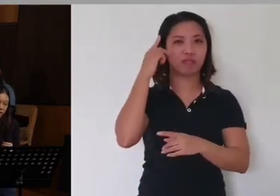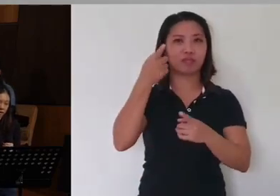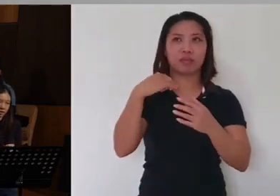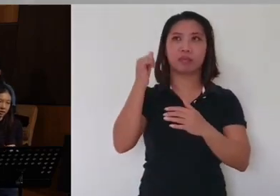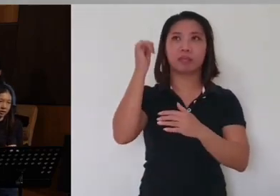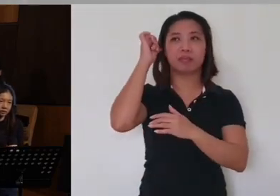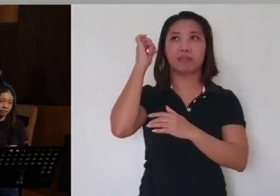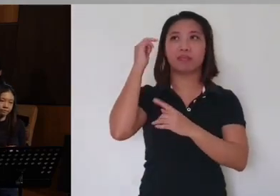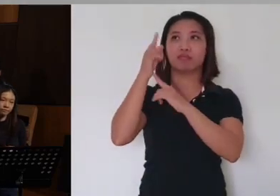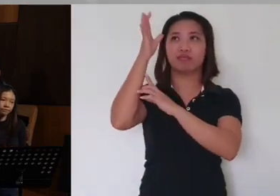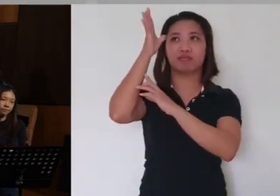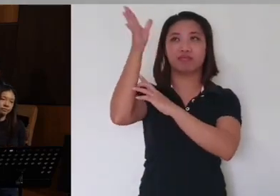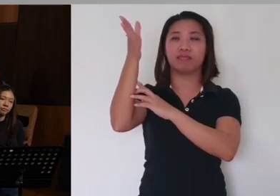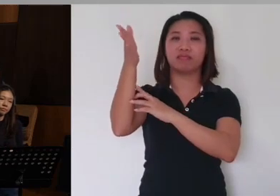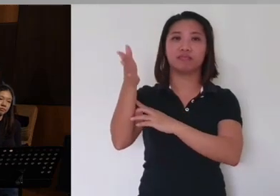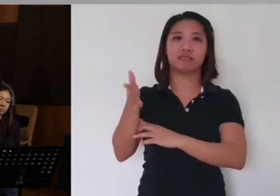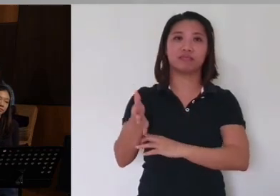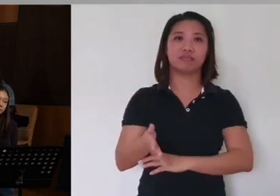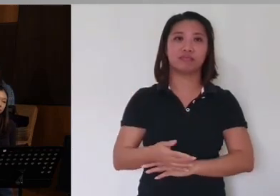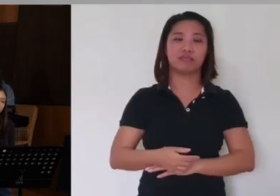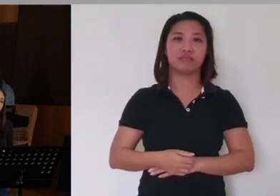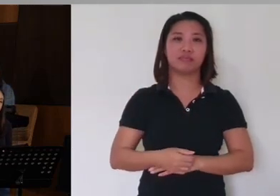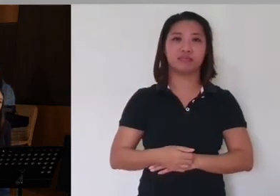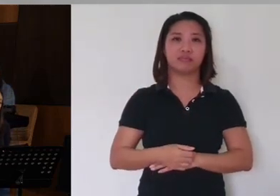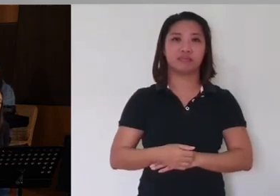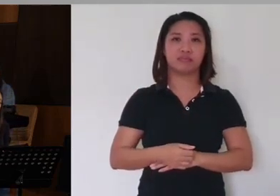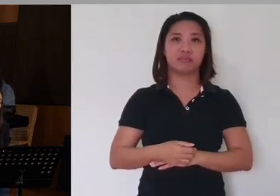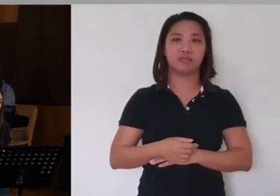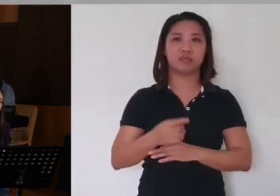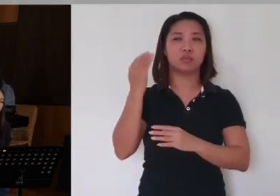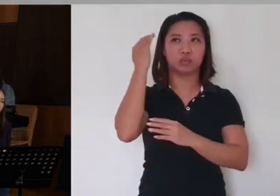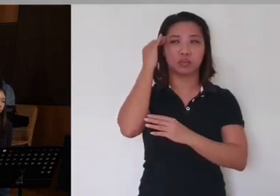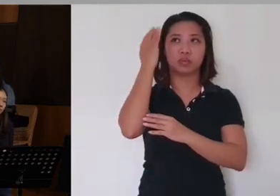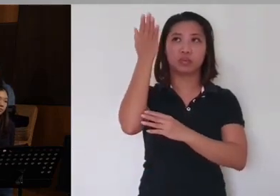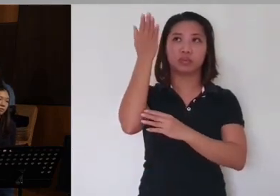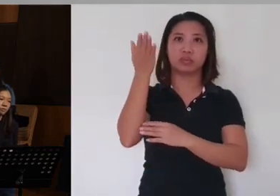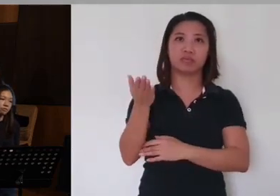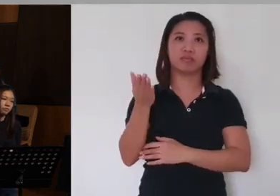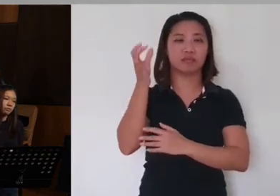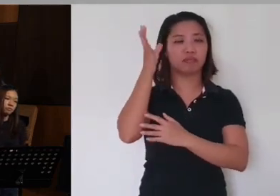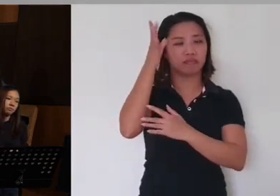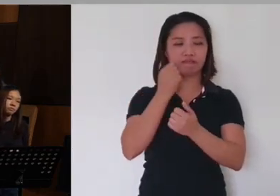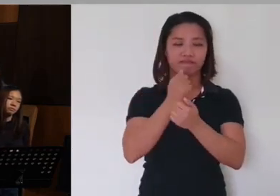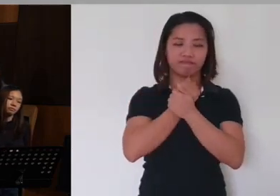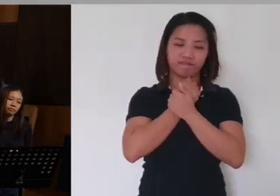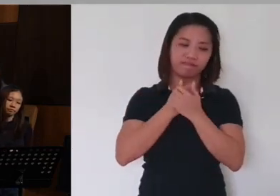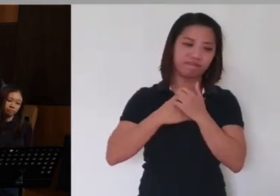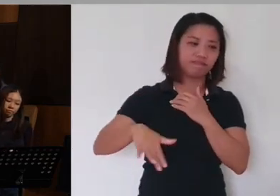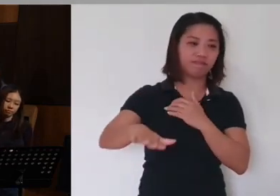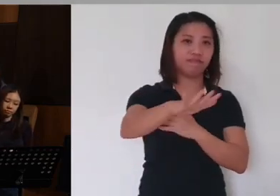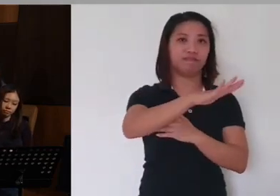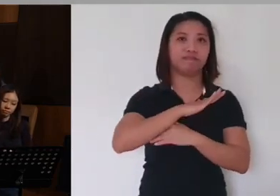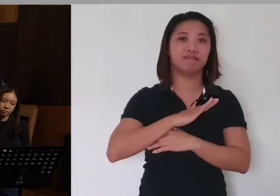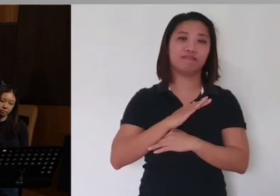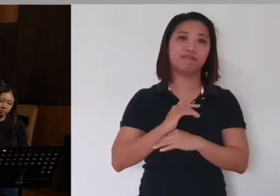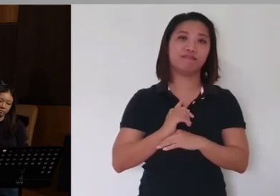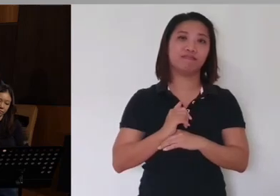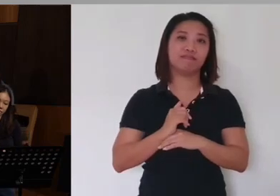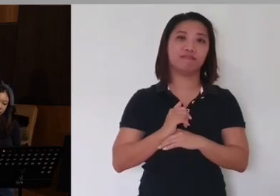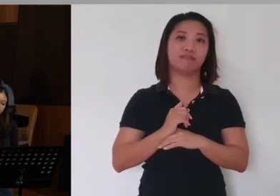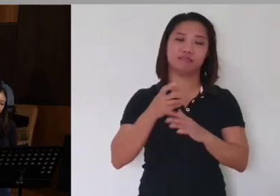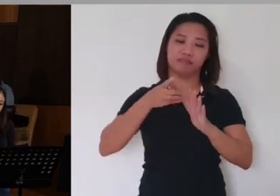and to know His heart, and to know that the Father loves us deeply,